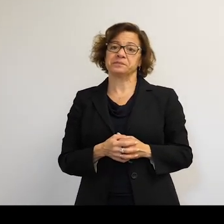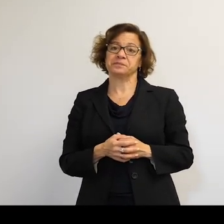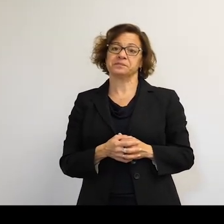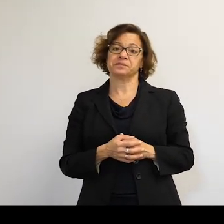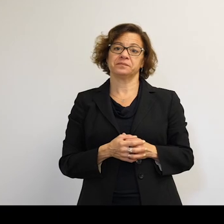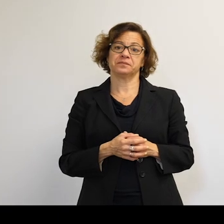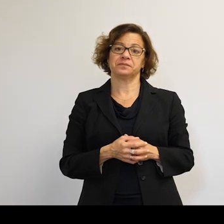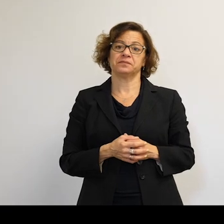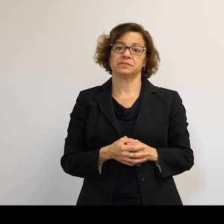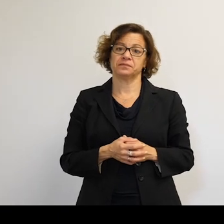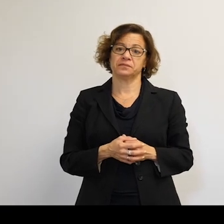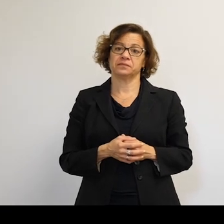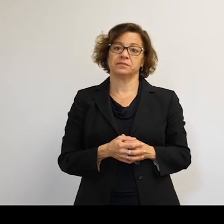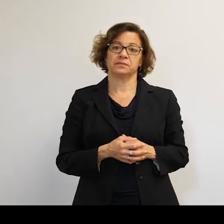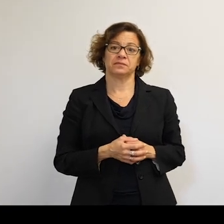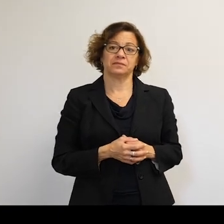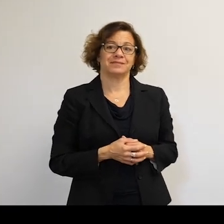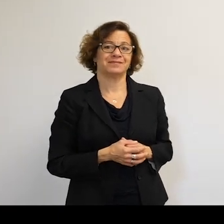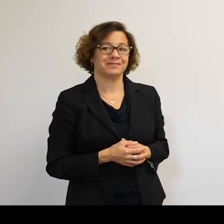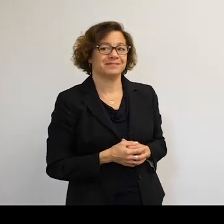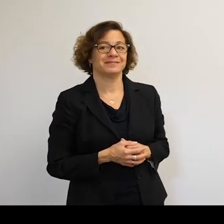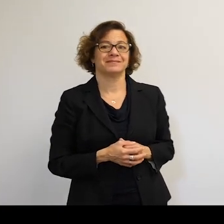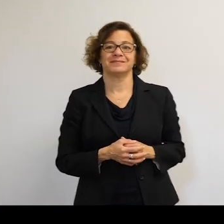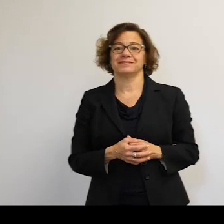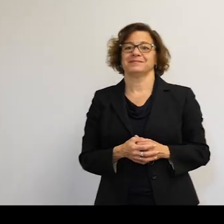Thanks for giving me something else to worry about. Yeah, well, I'm going to share the worry.